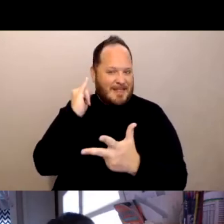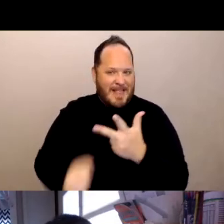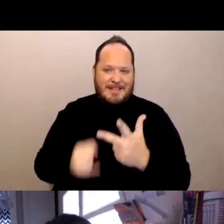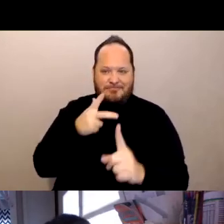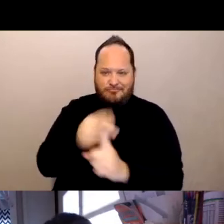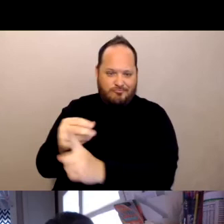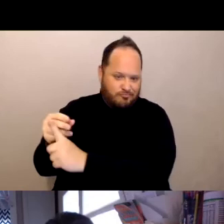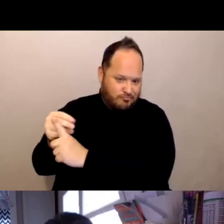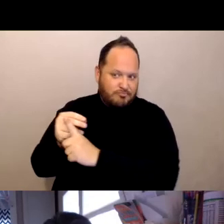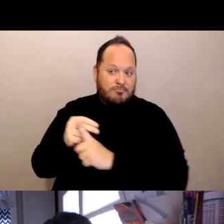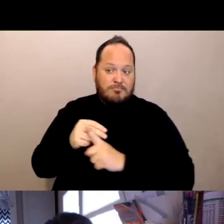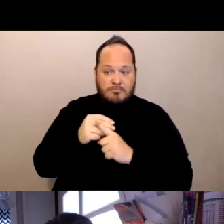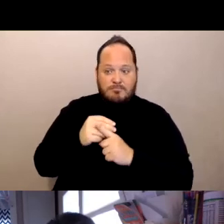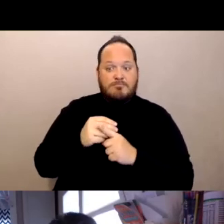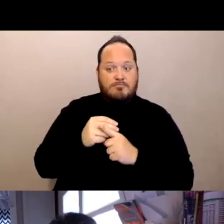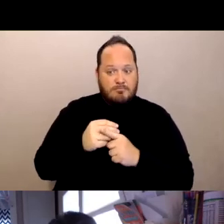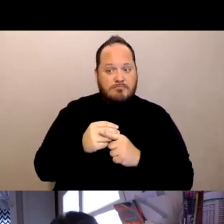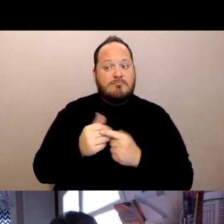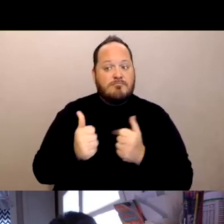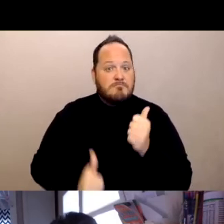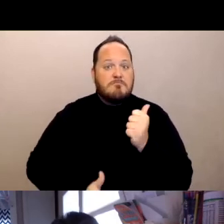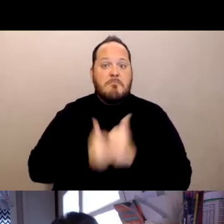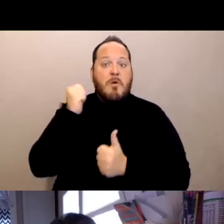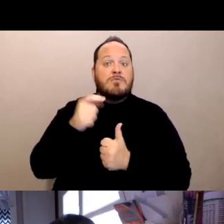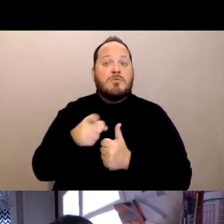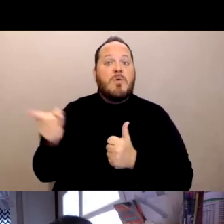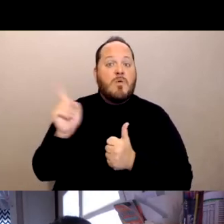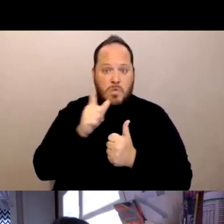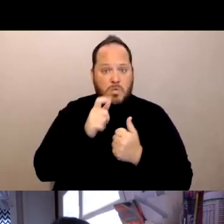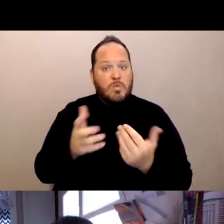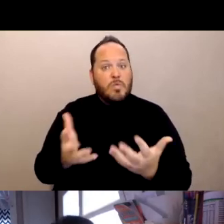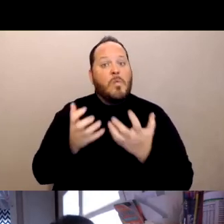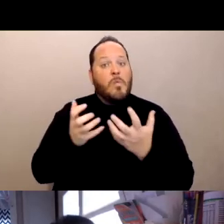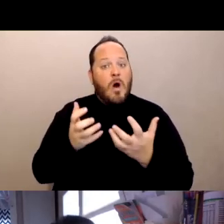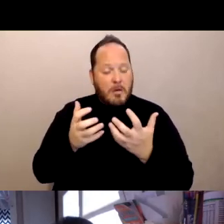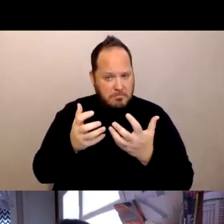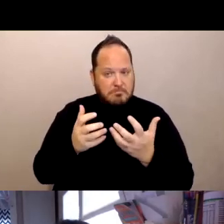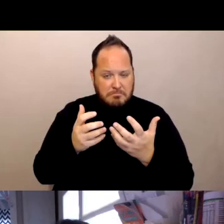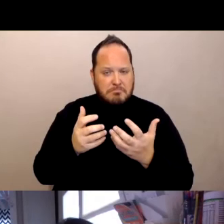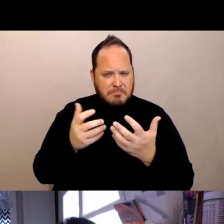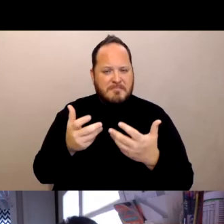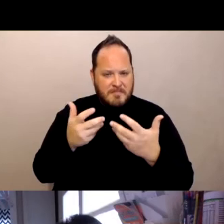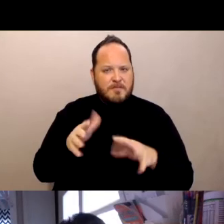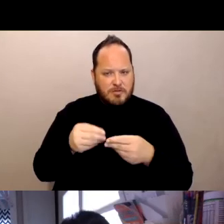and staff members who wanted vaccine were fully vaccinated around mid-March.